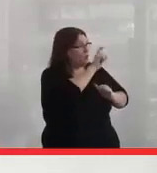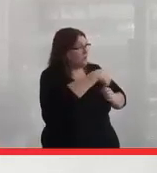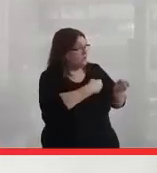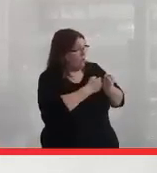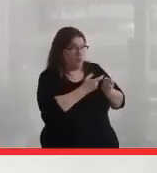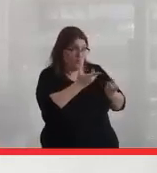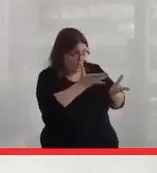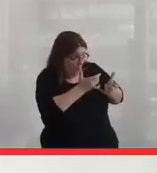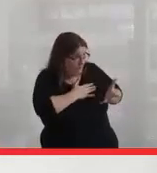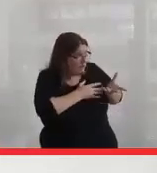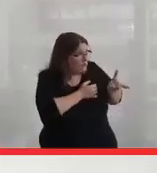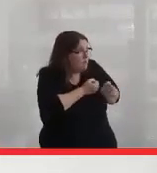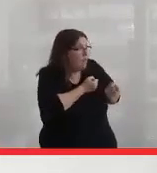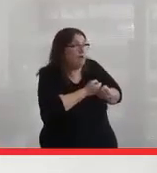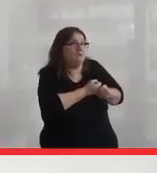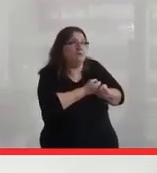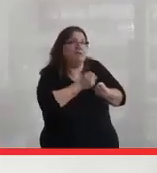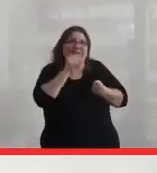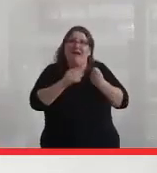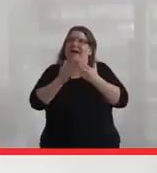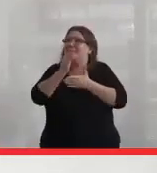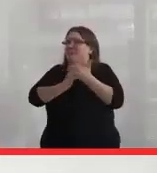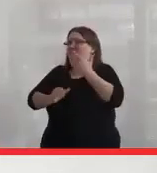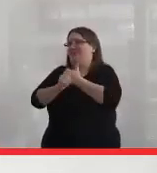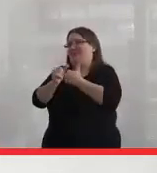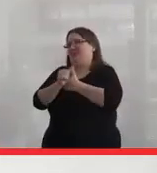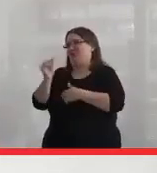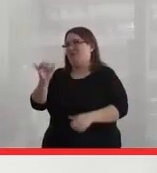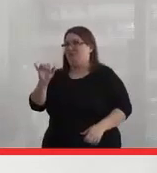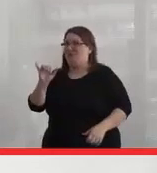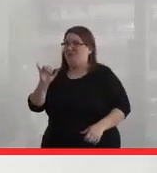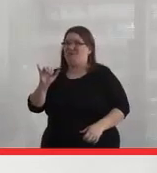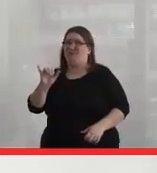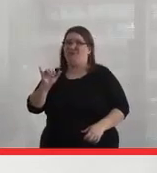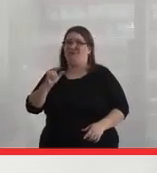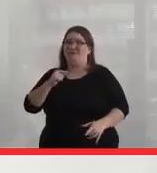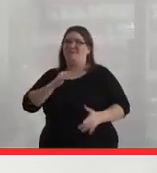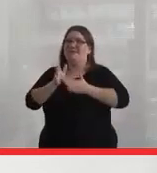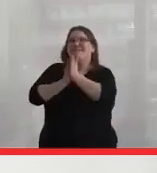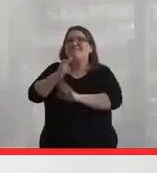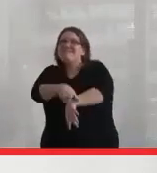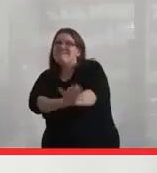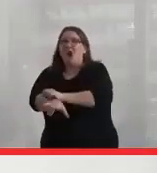want your support. Because that's part of the danger sometimes, is we get all zealous and we want to help,